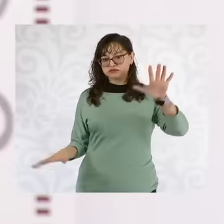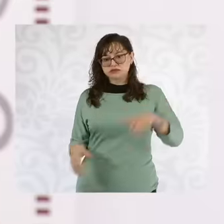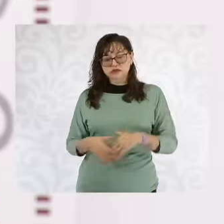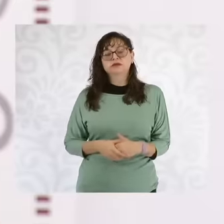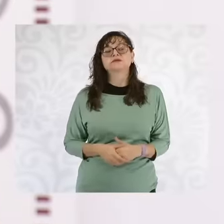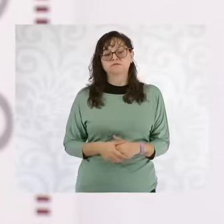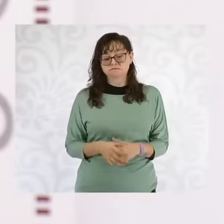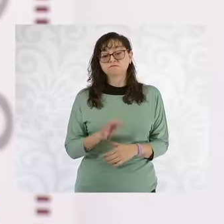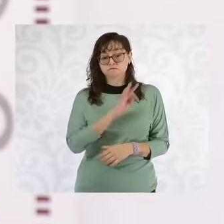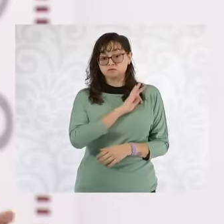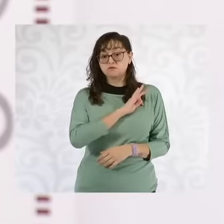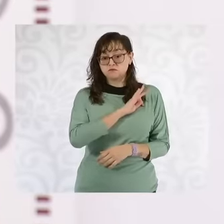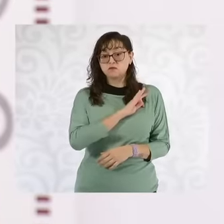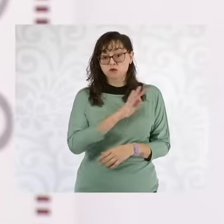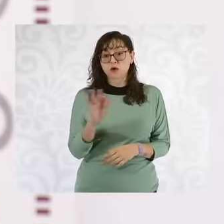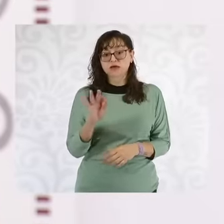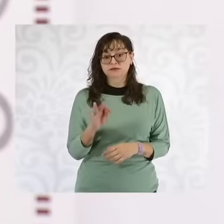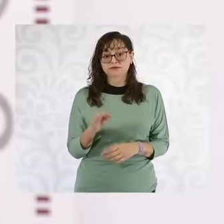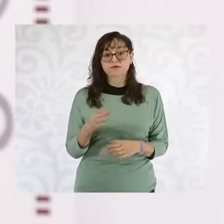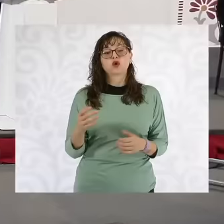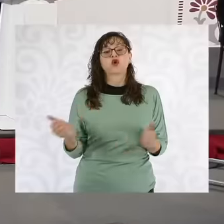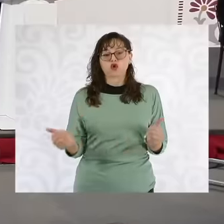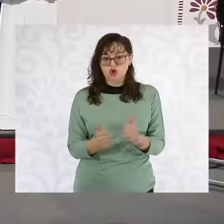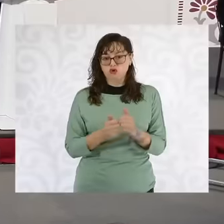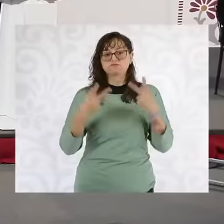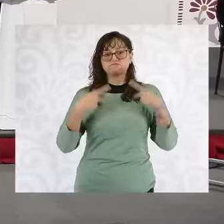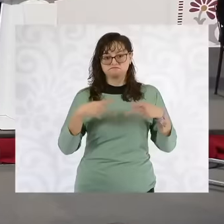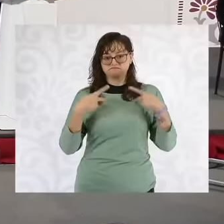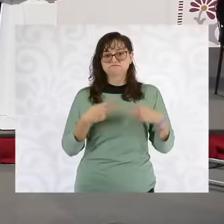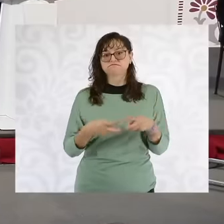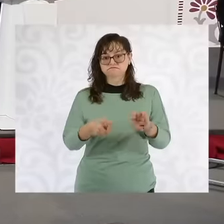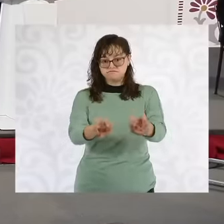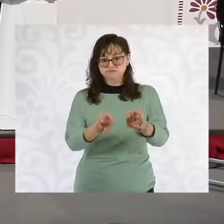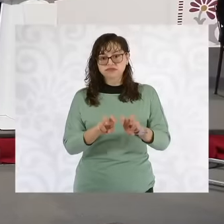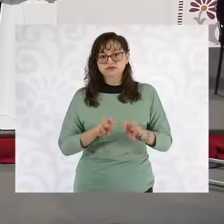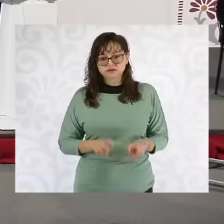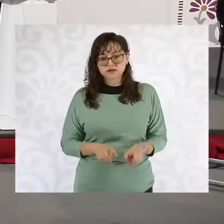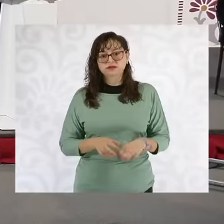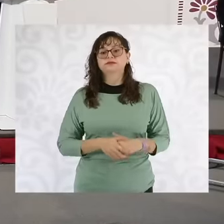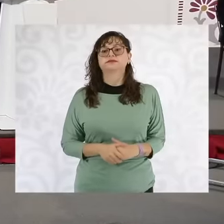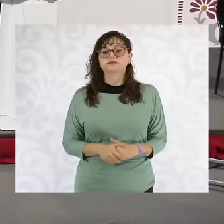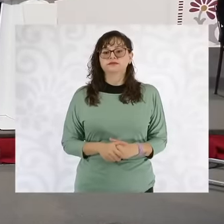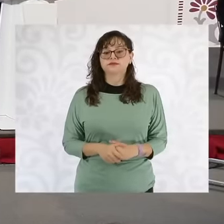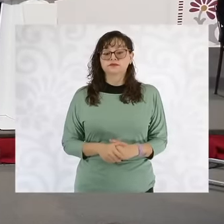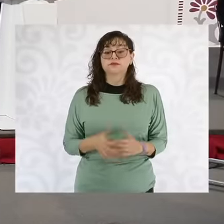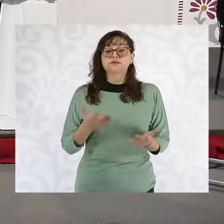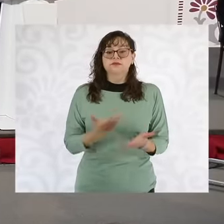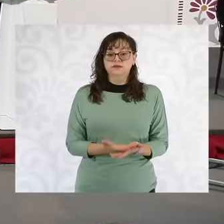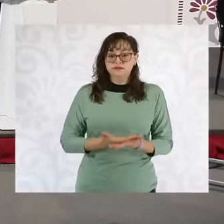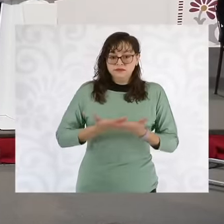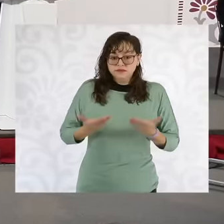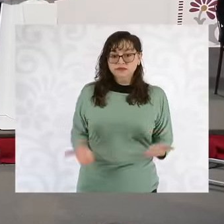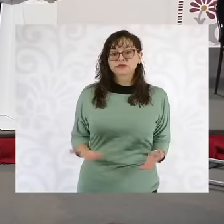to passenger trains specifically, the one that continues, please now with President Claudia,